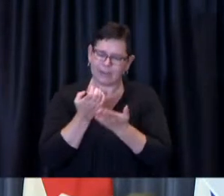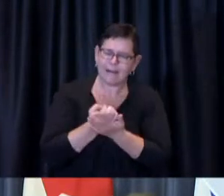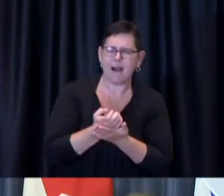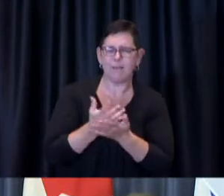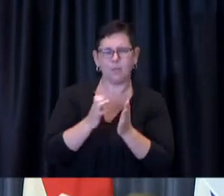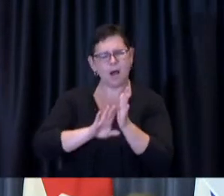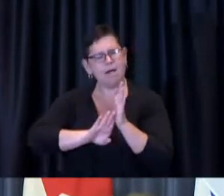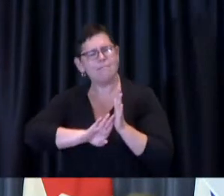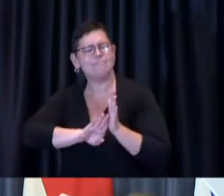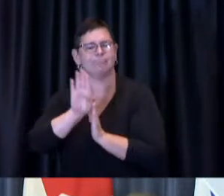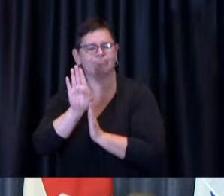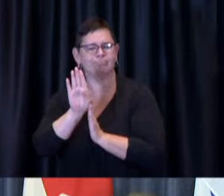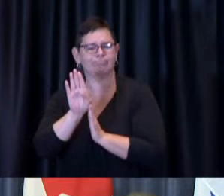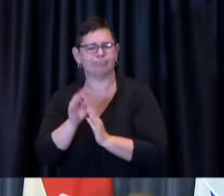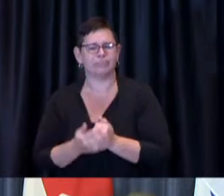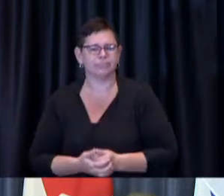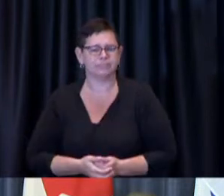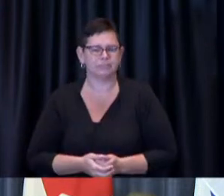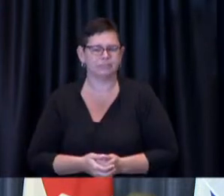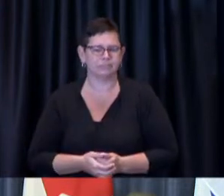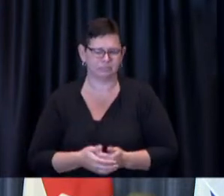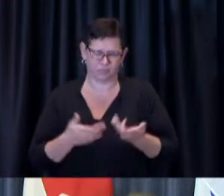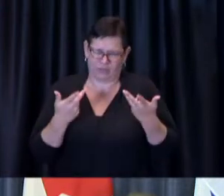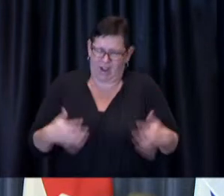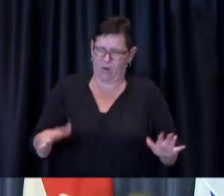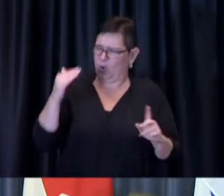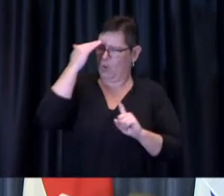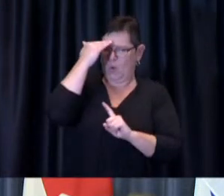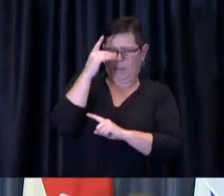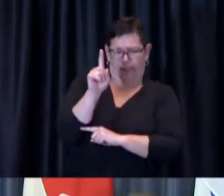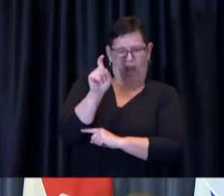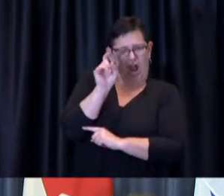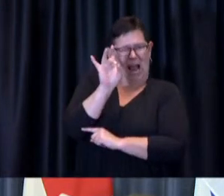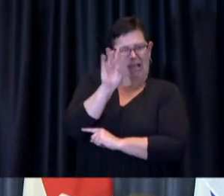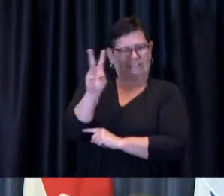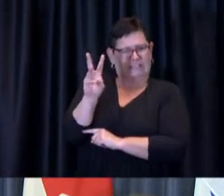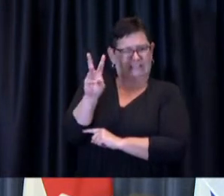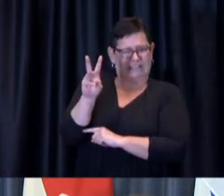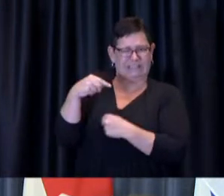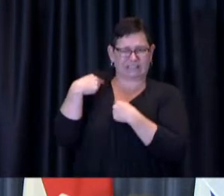As you know, this is our 186th scheduled COVID-19 media update.